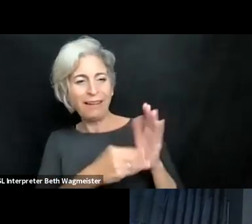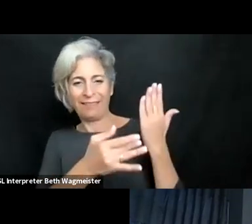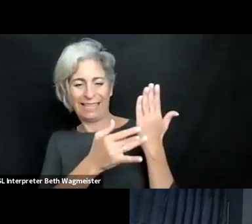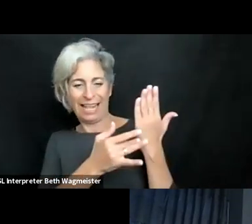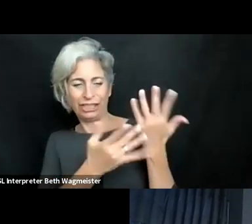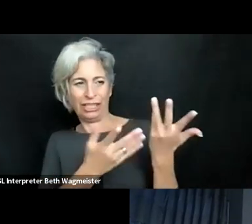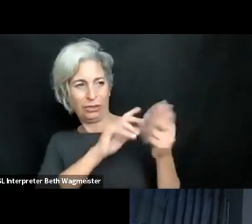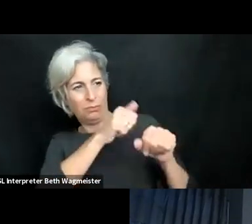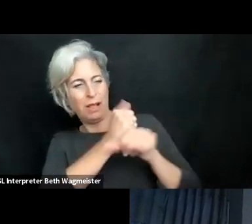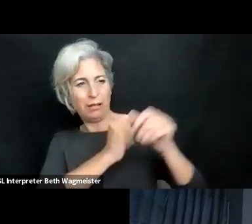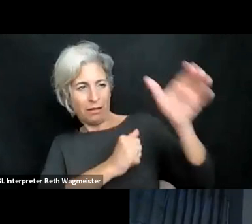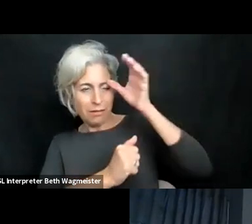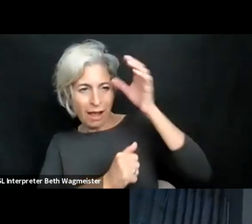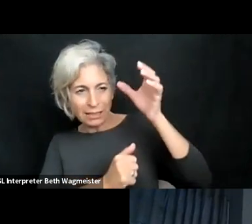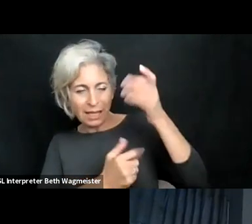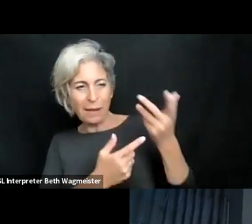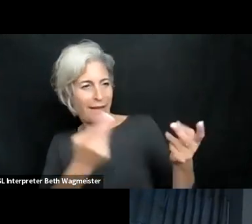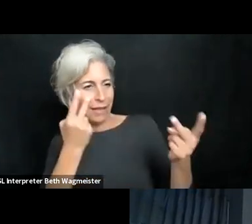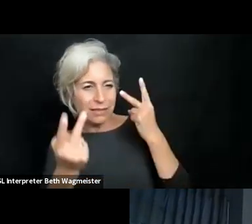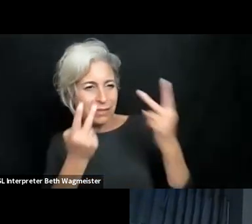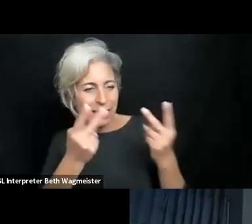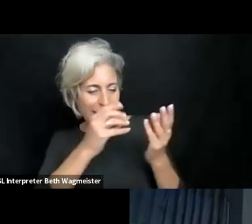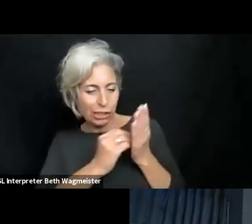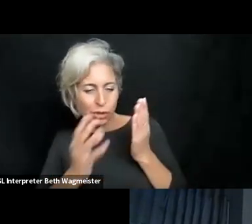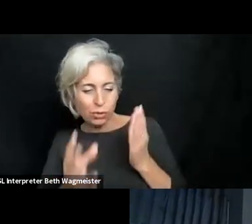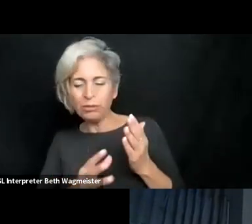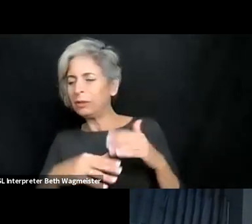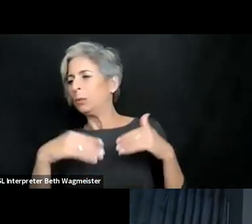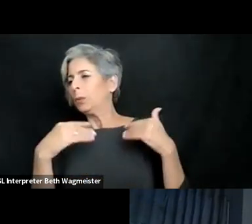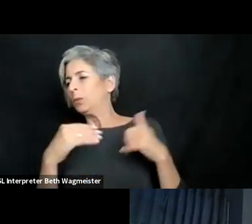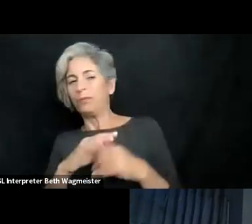in my study programs are like really to